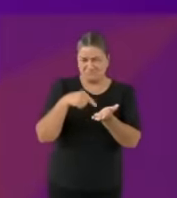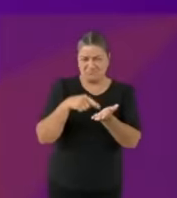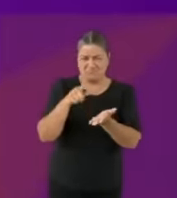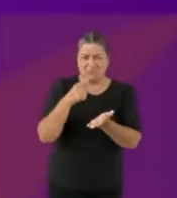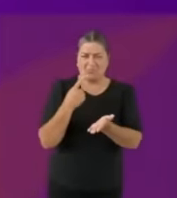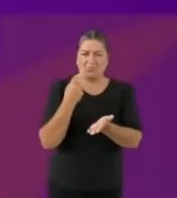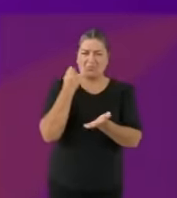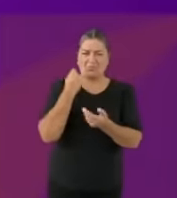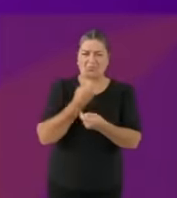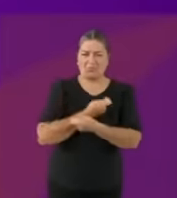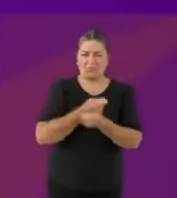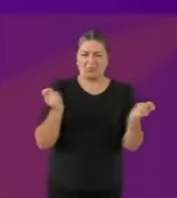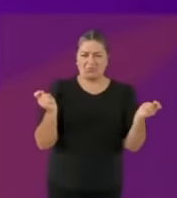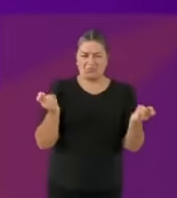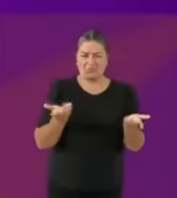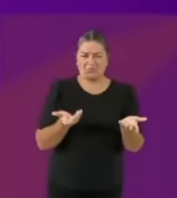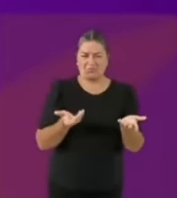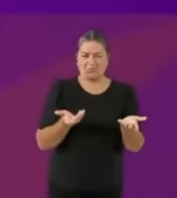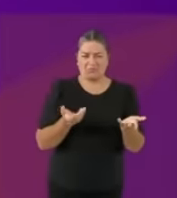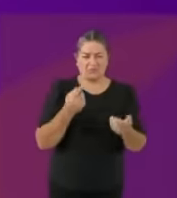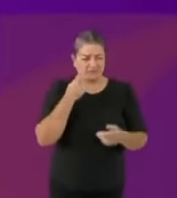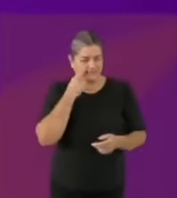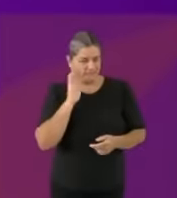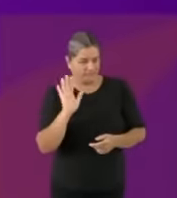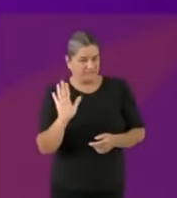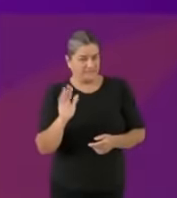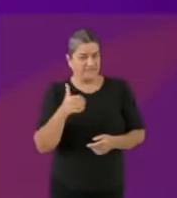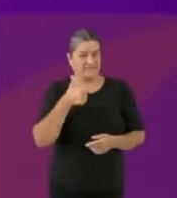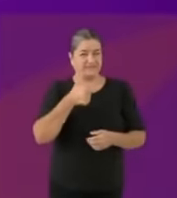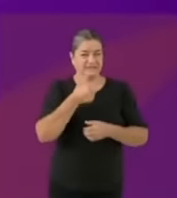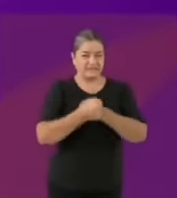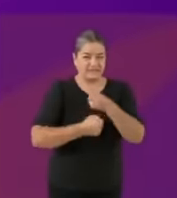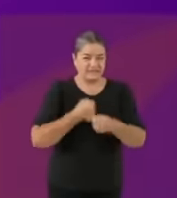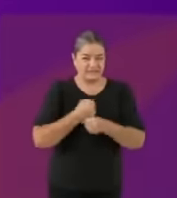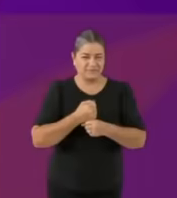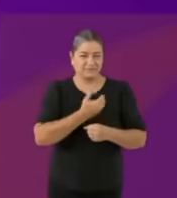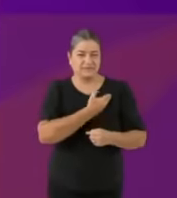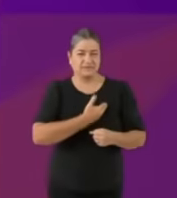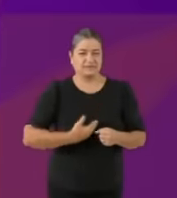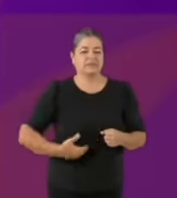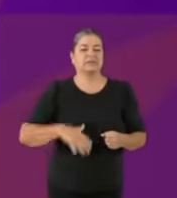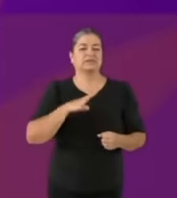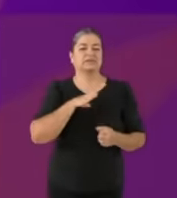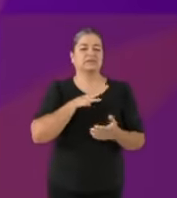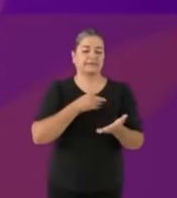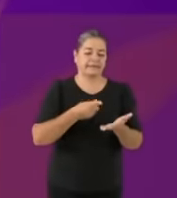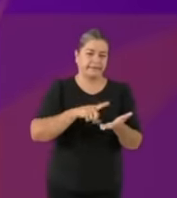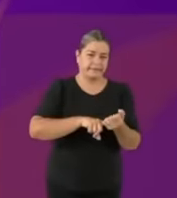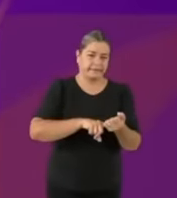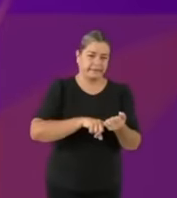a big scandal that he proposes to do to prevent each six-year term from continuing to repeat this of the